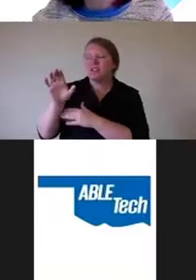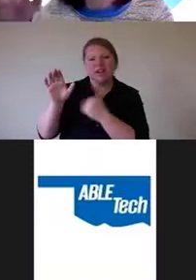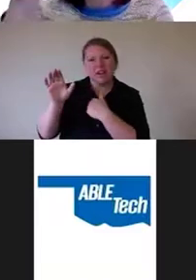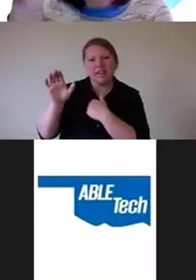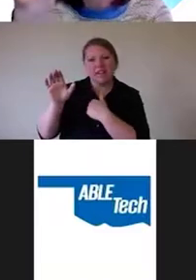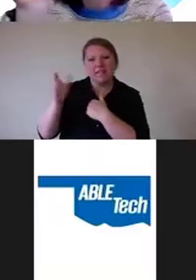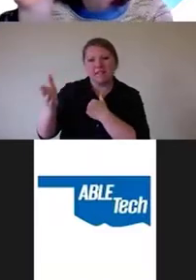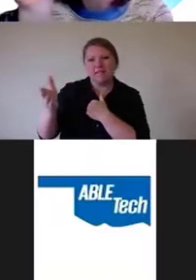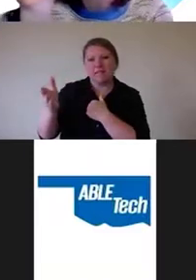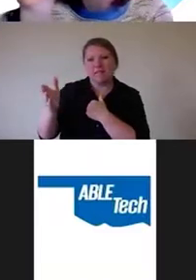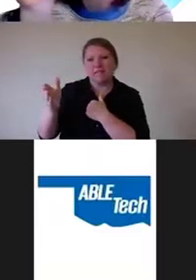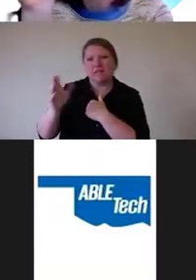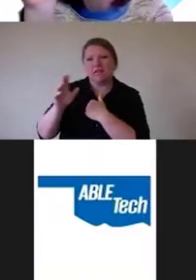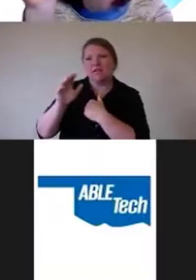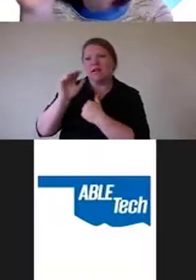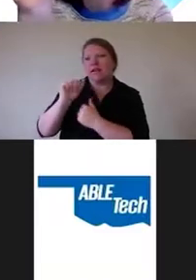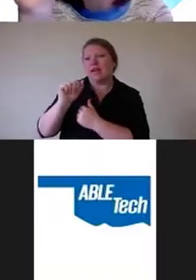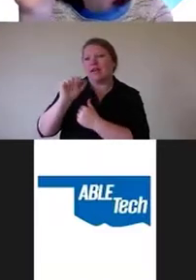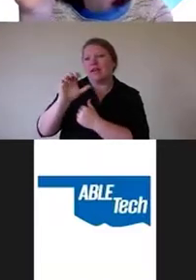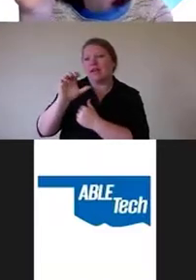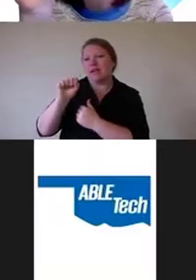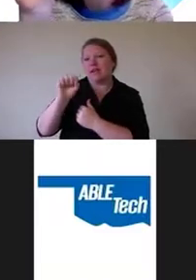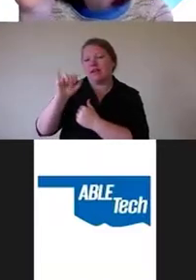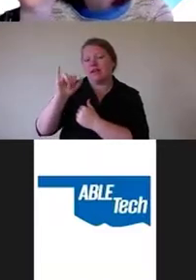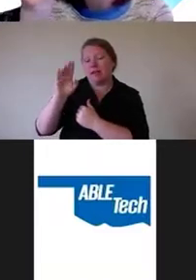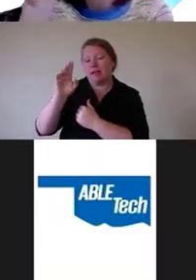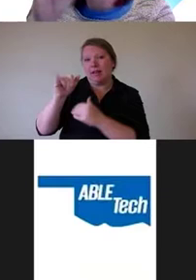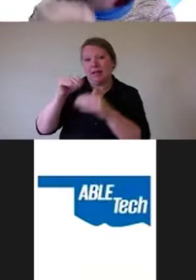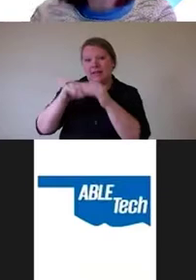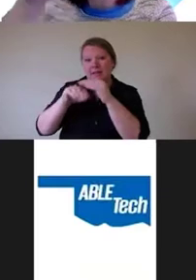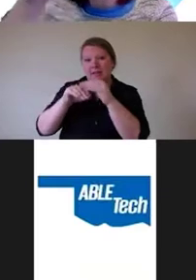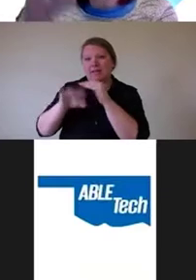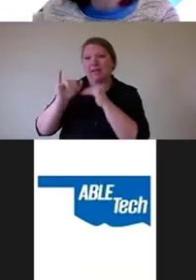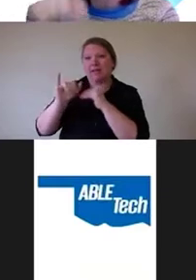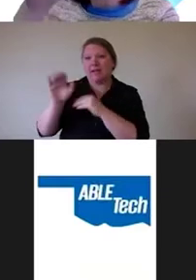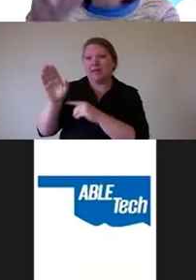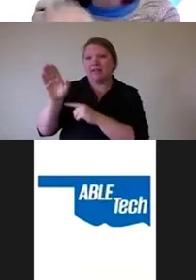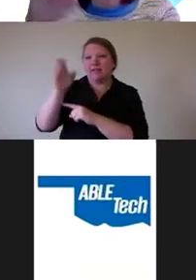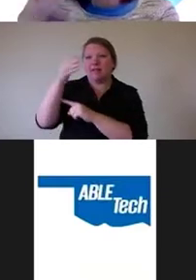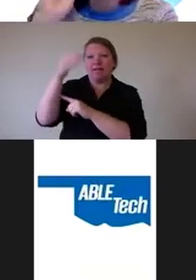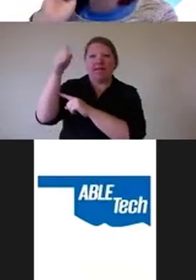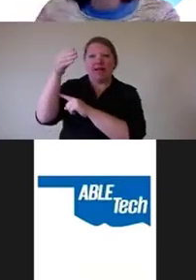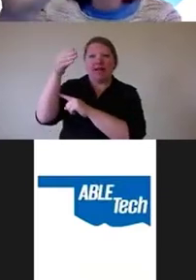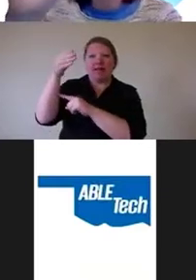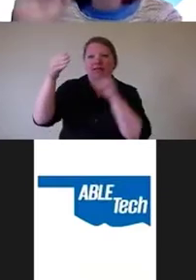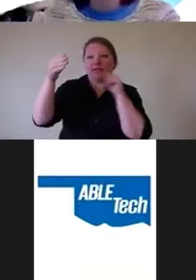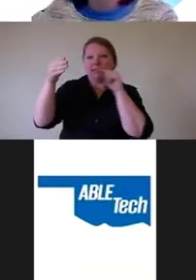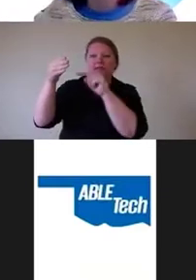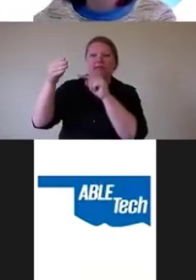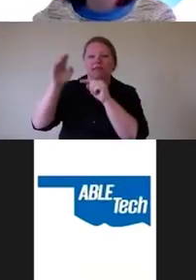So accessibility is actually a flag that people can set their themes when they submit them to WordPress.